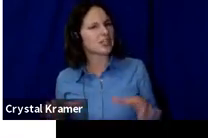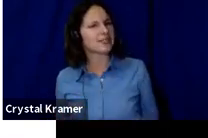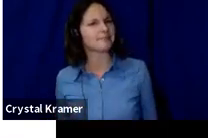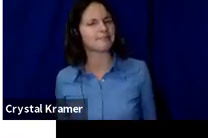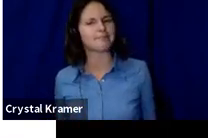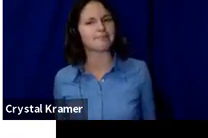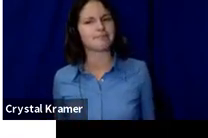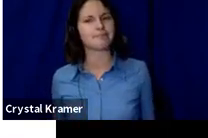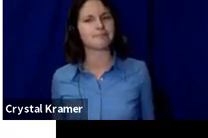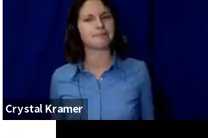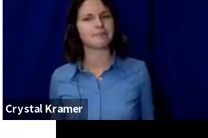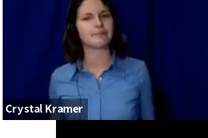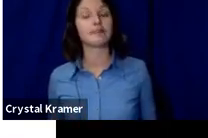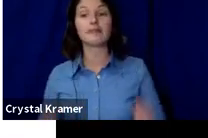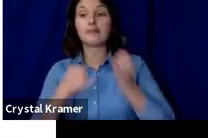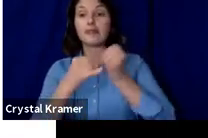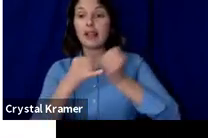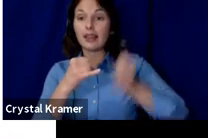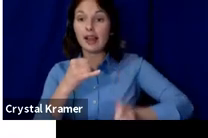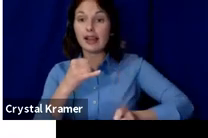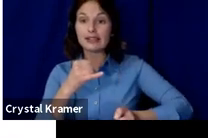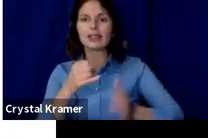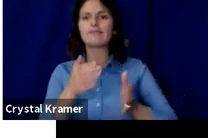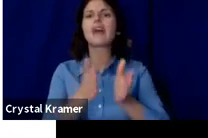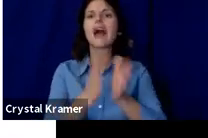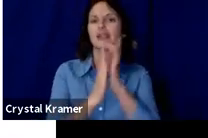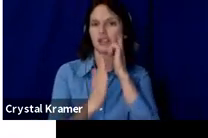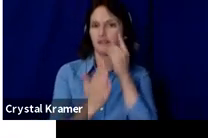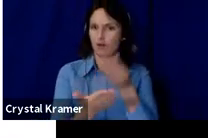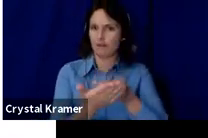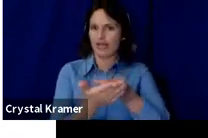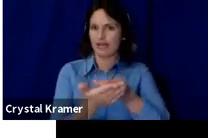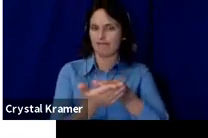Lastly, ask for money.